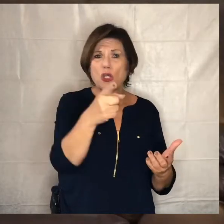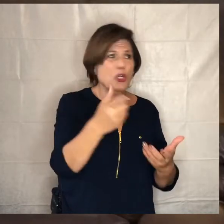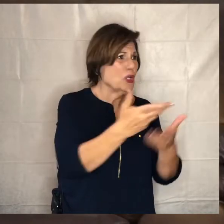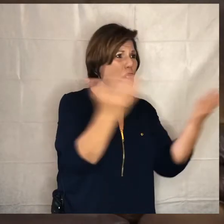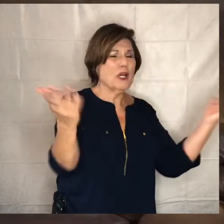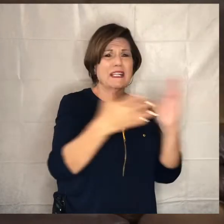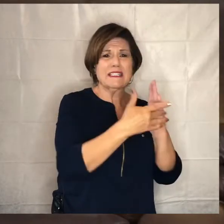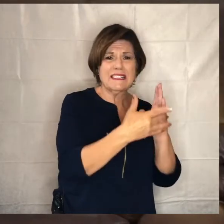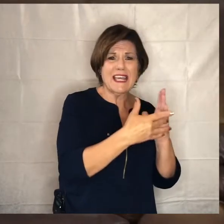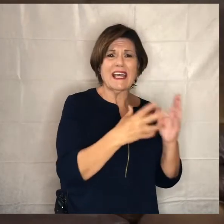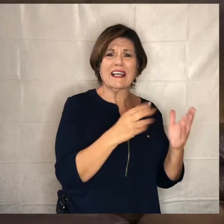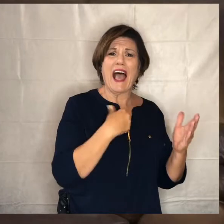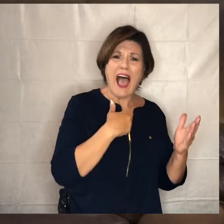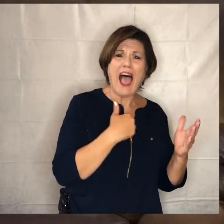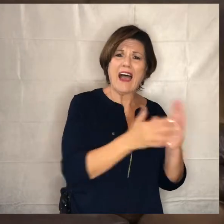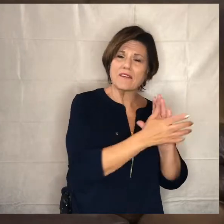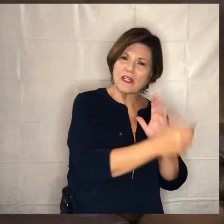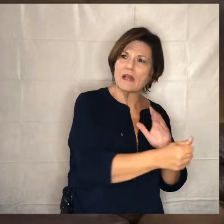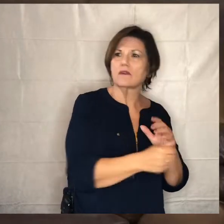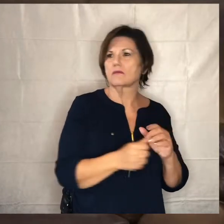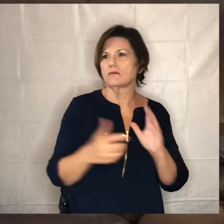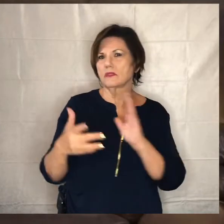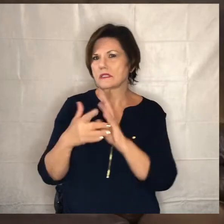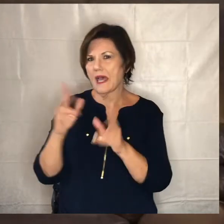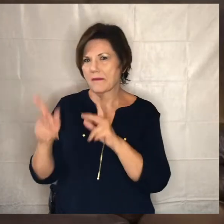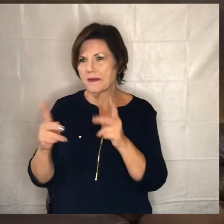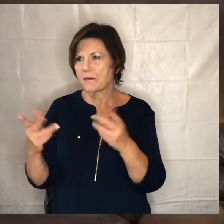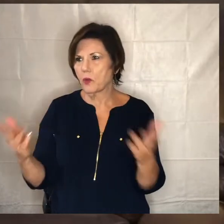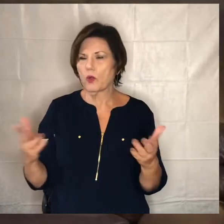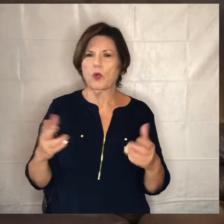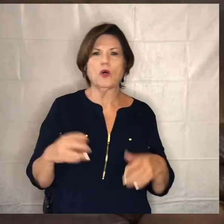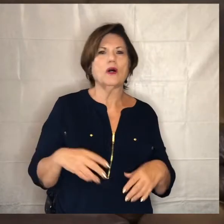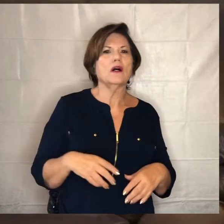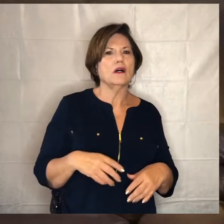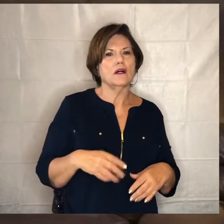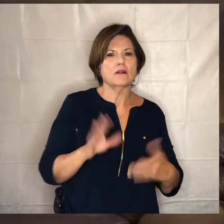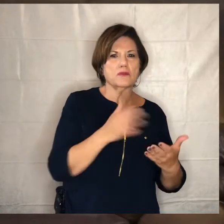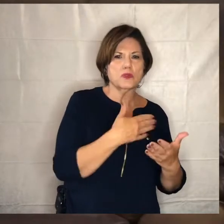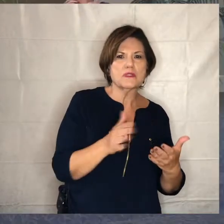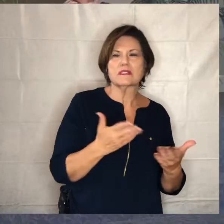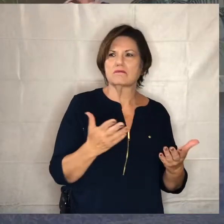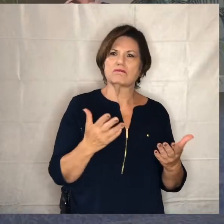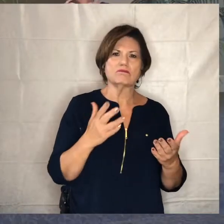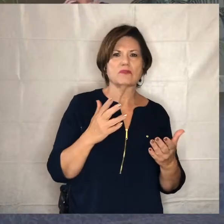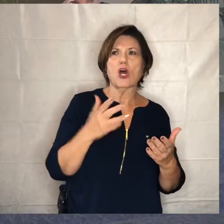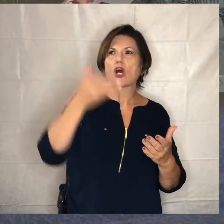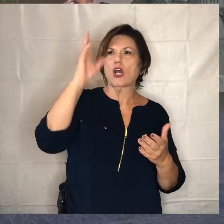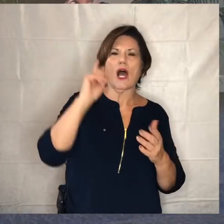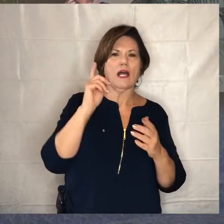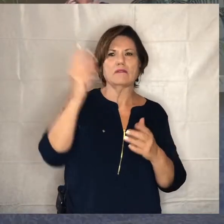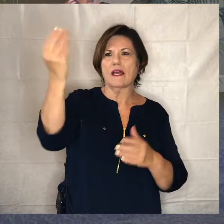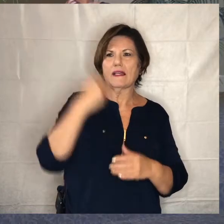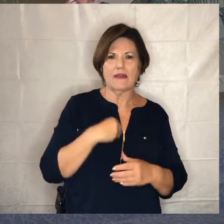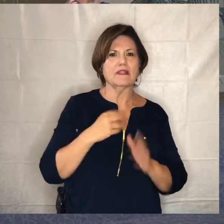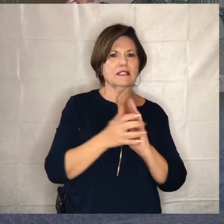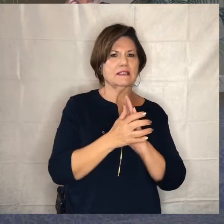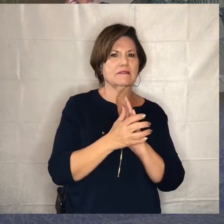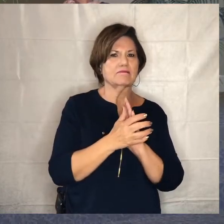know the musicians who have gifts where you know god gave it to us and we're giving it back to him absolutely well thank you so much and